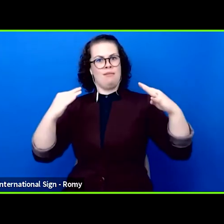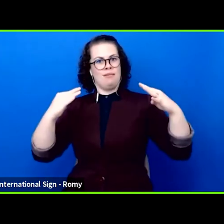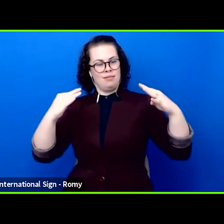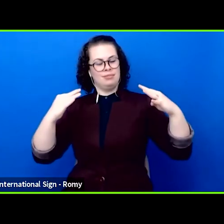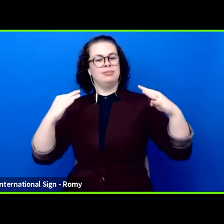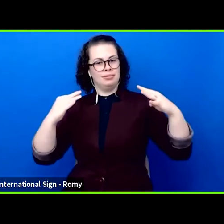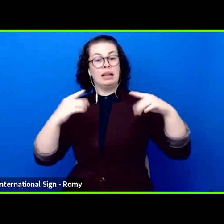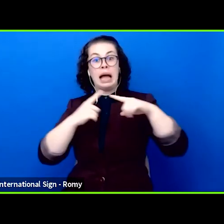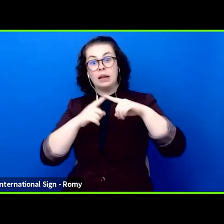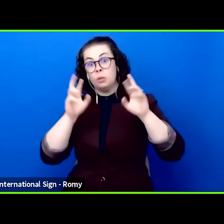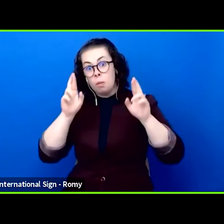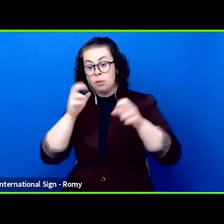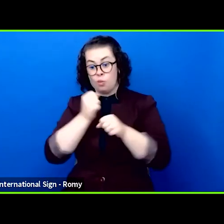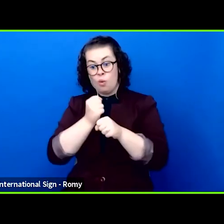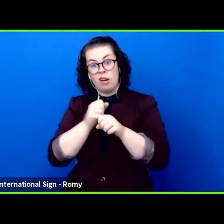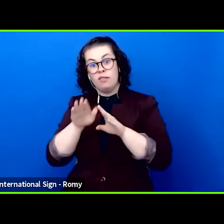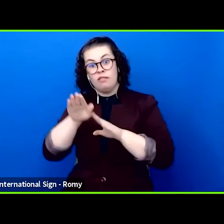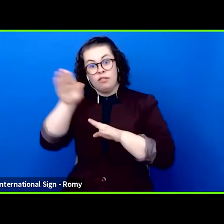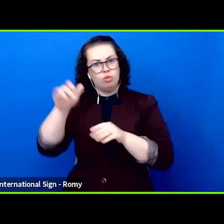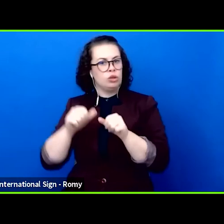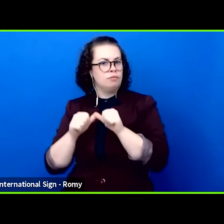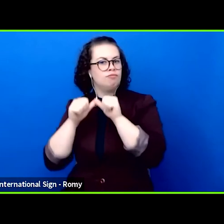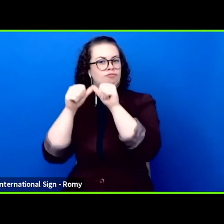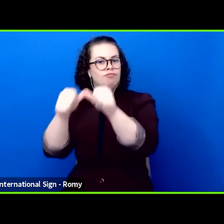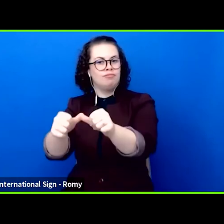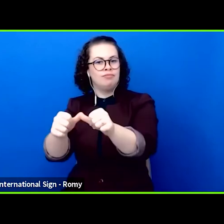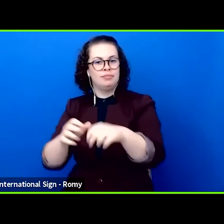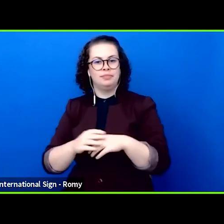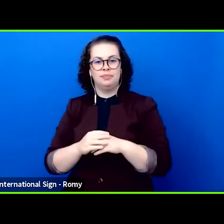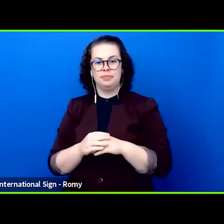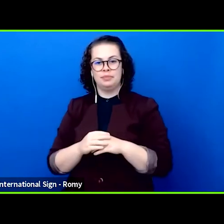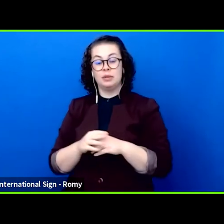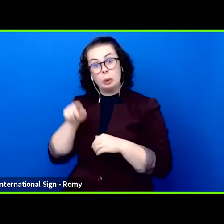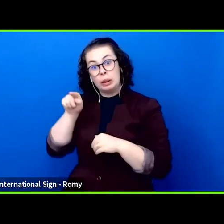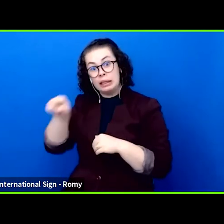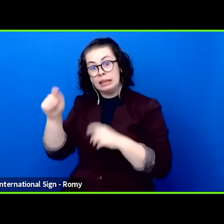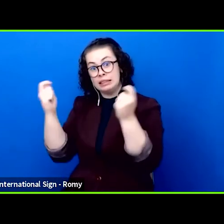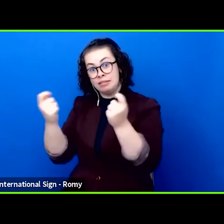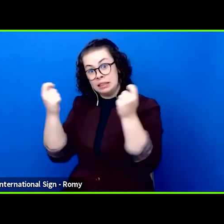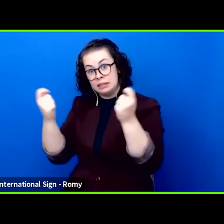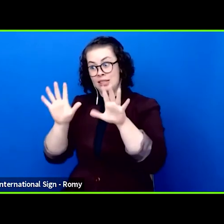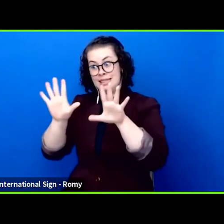To celebrate the 10th anniversary of Fast Forward with a special festival edition at work was not